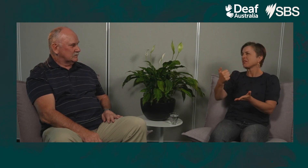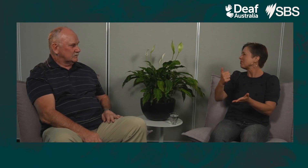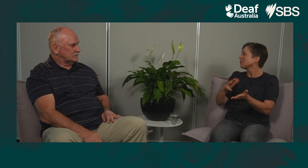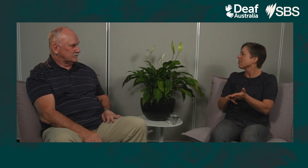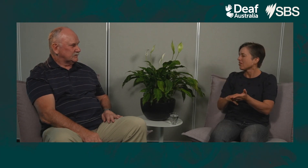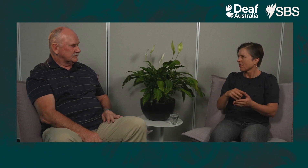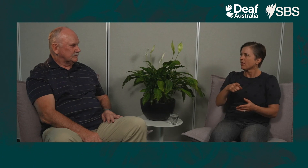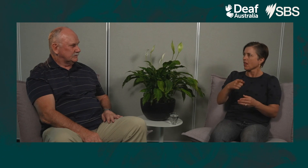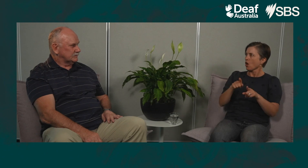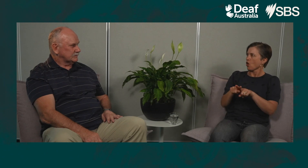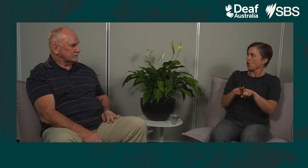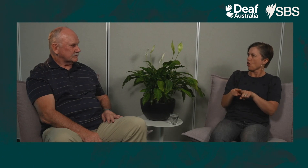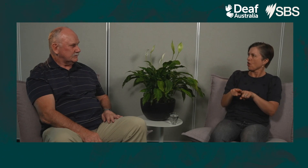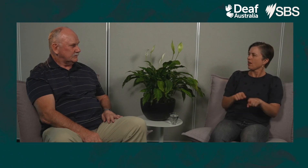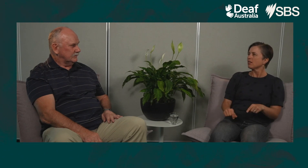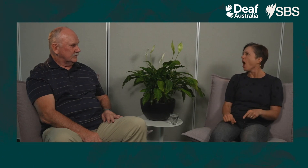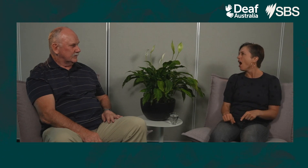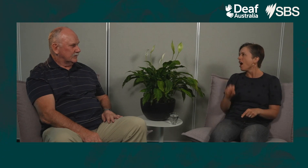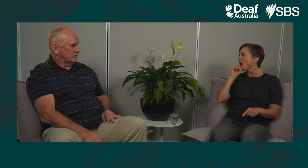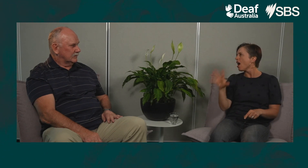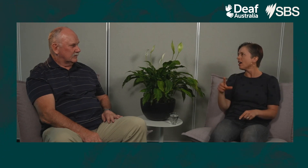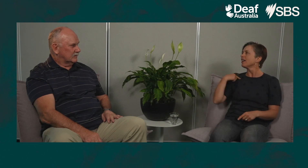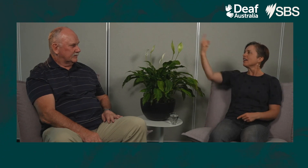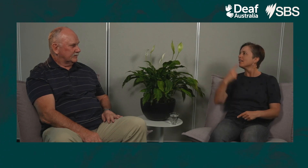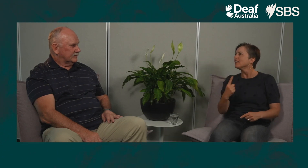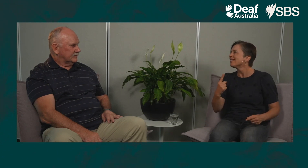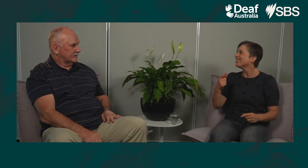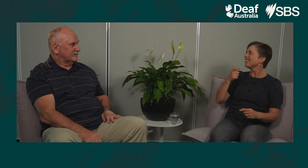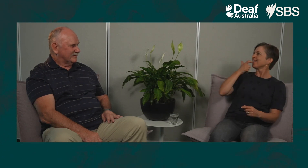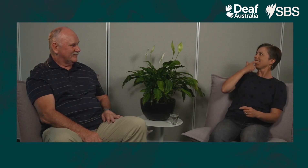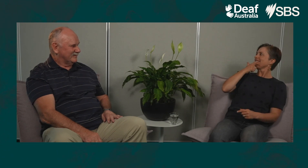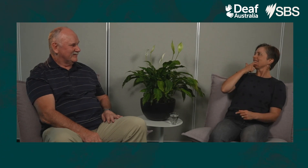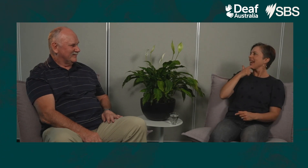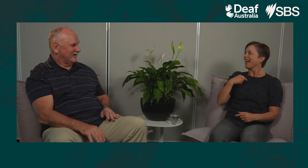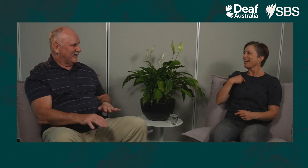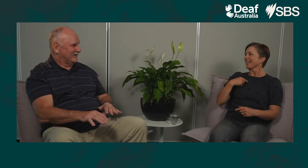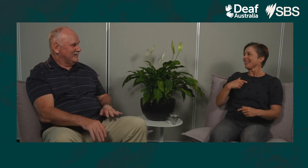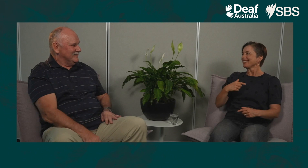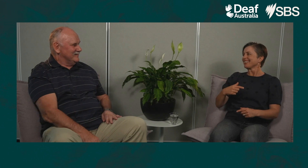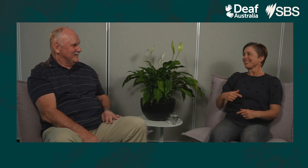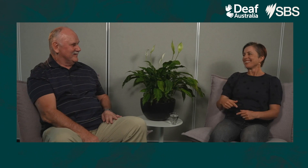and they learned how to shout into the device. So I would come running and they thought it was hilarious.